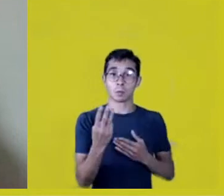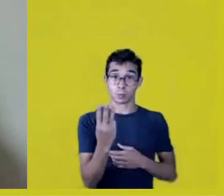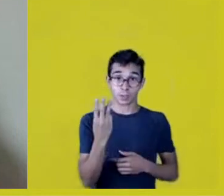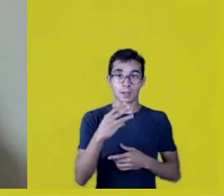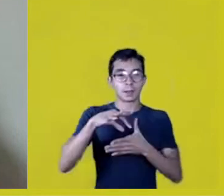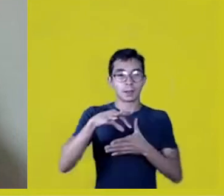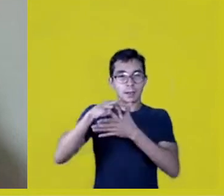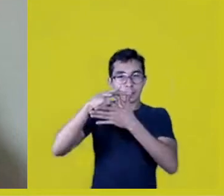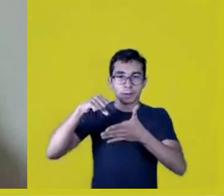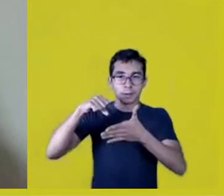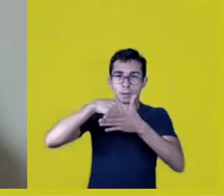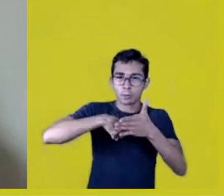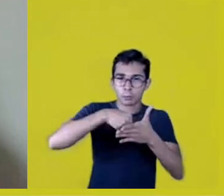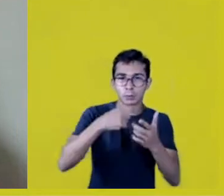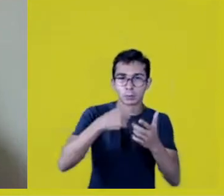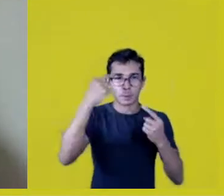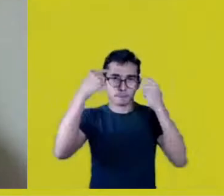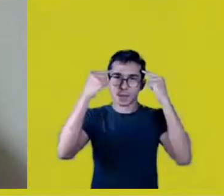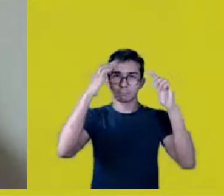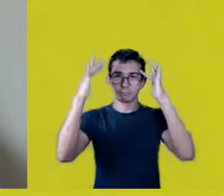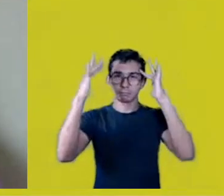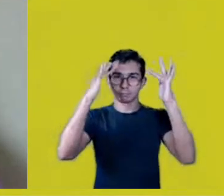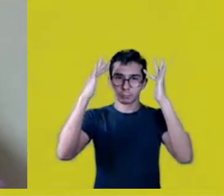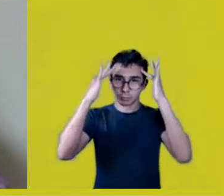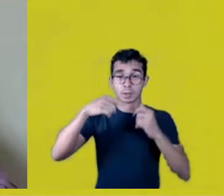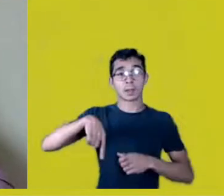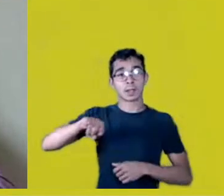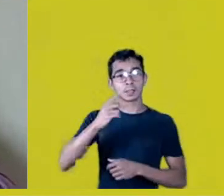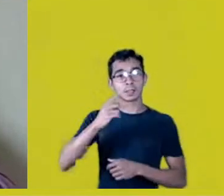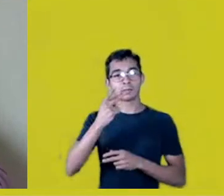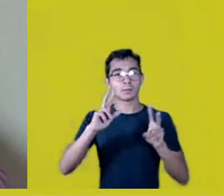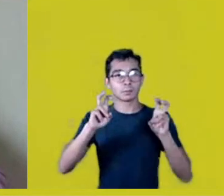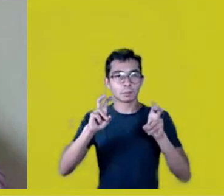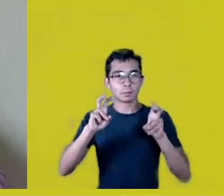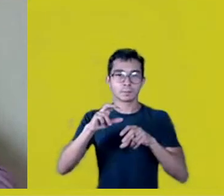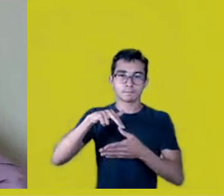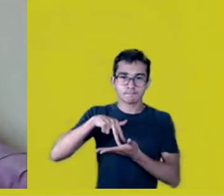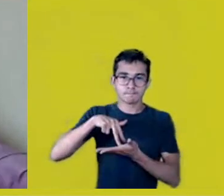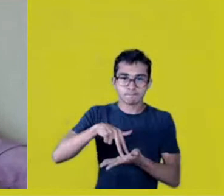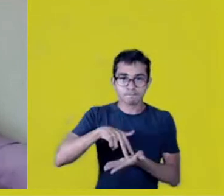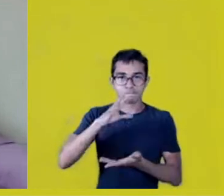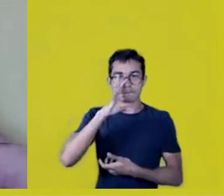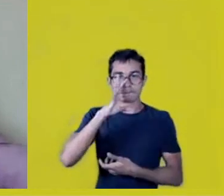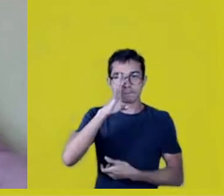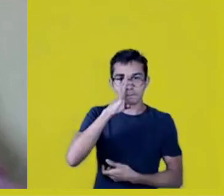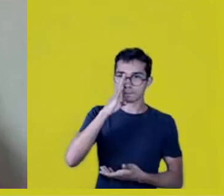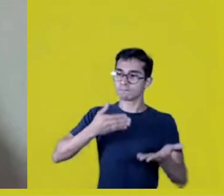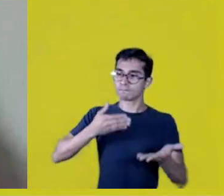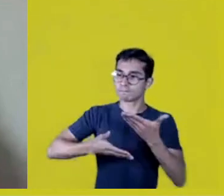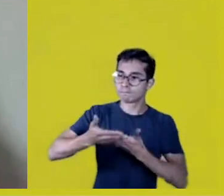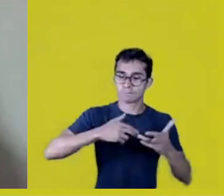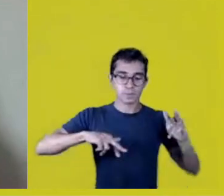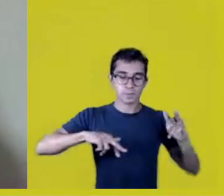who also reflect the flow, resistance, transit and challenge of their biomes.